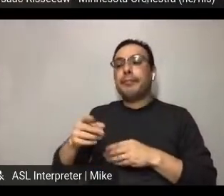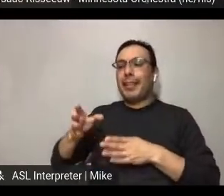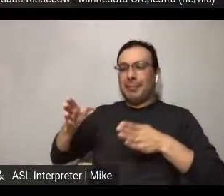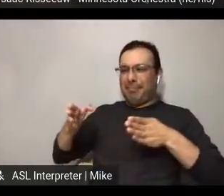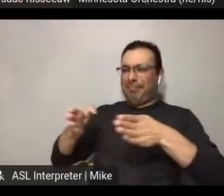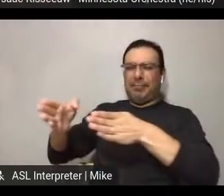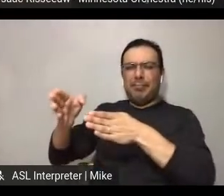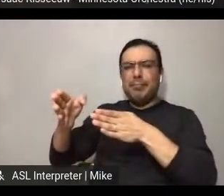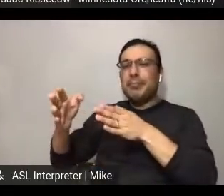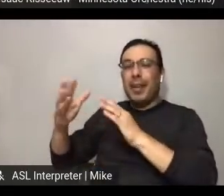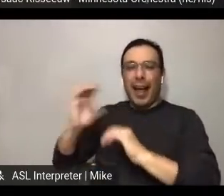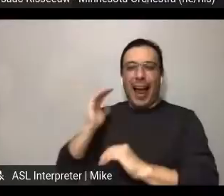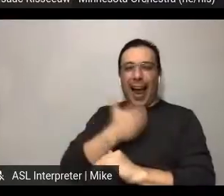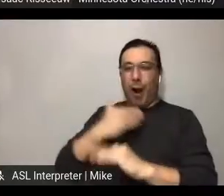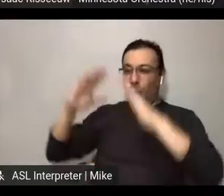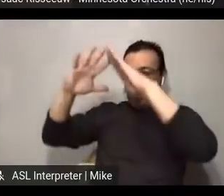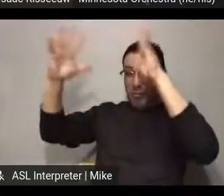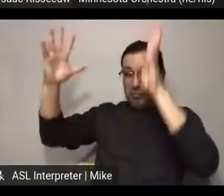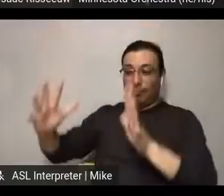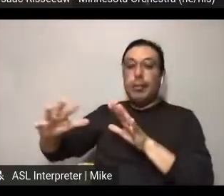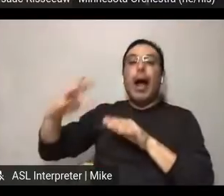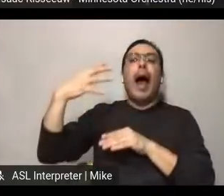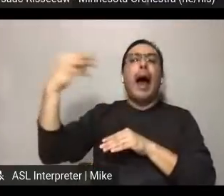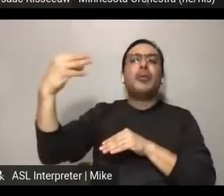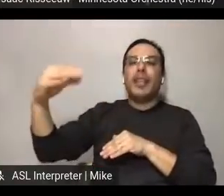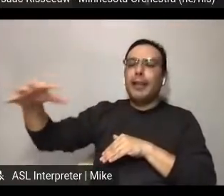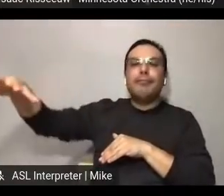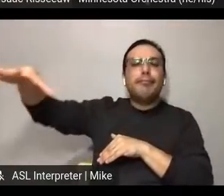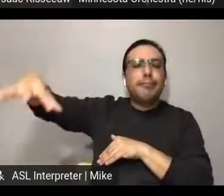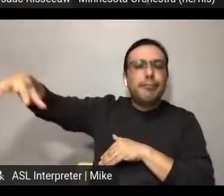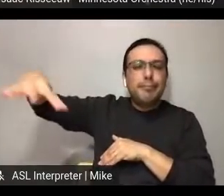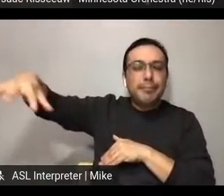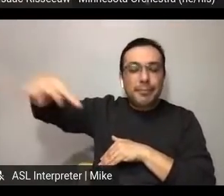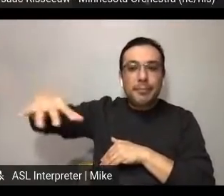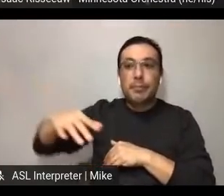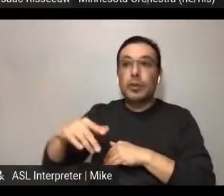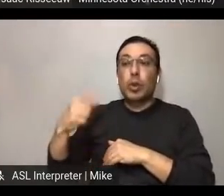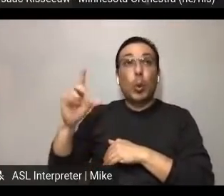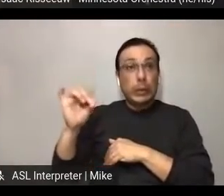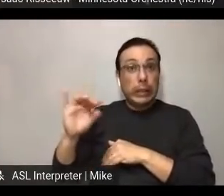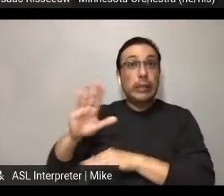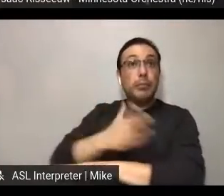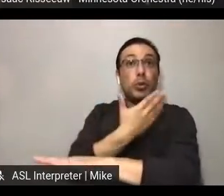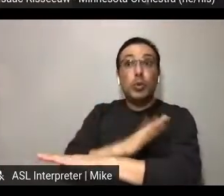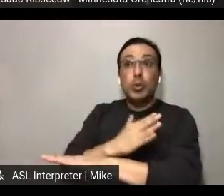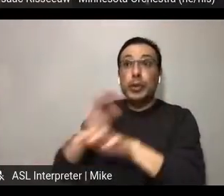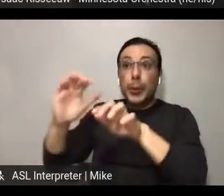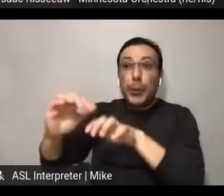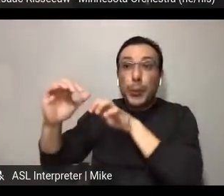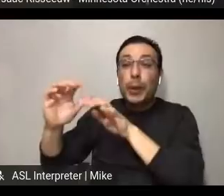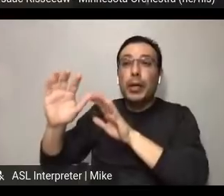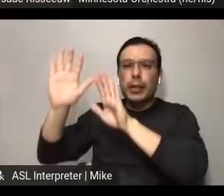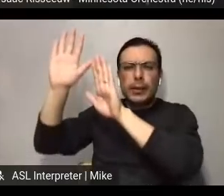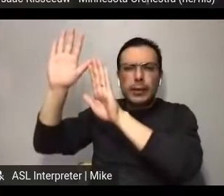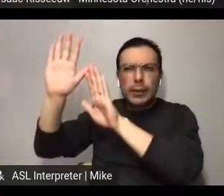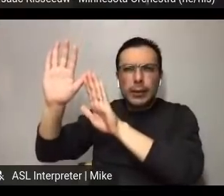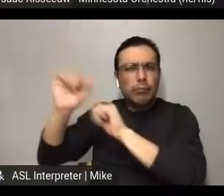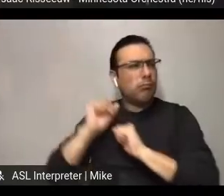Orchestra Hall. We had concerts every Sunday through wait. Friday, maybe?